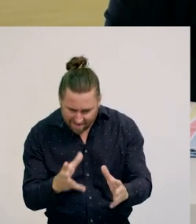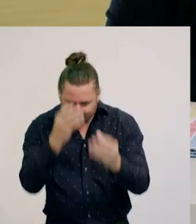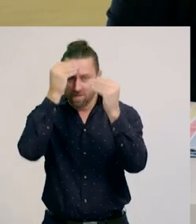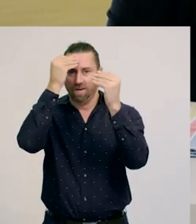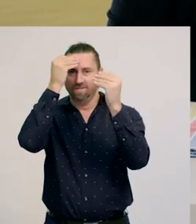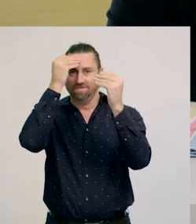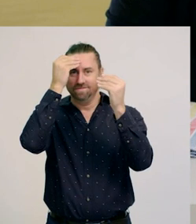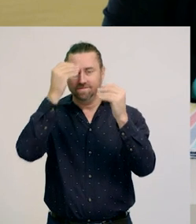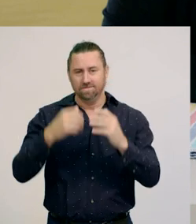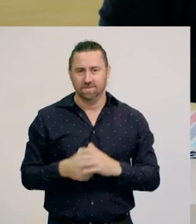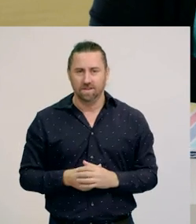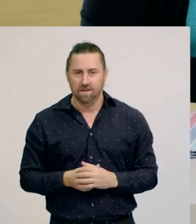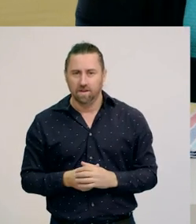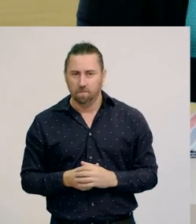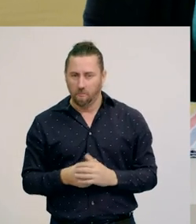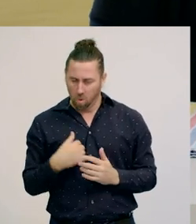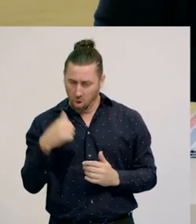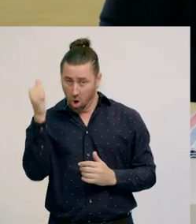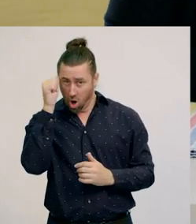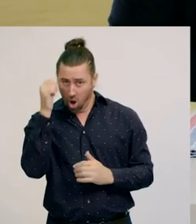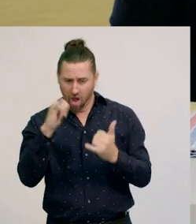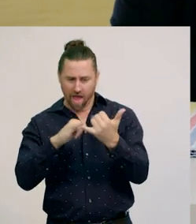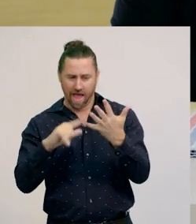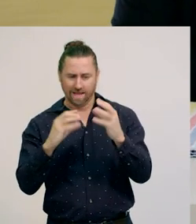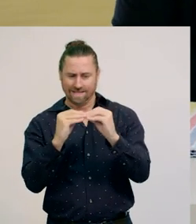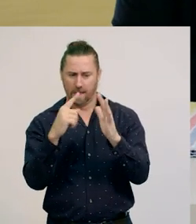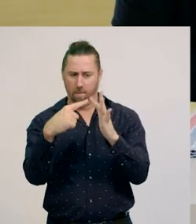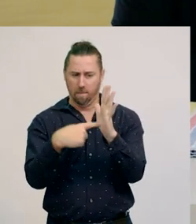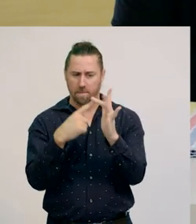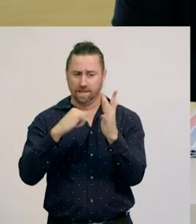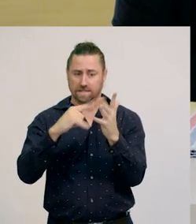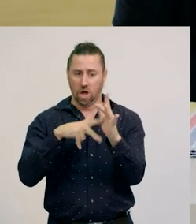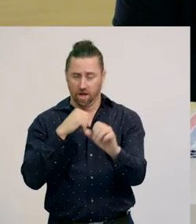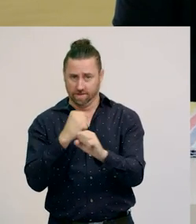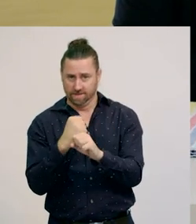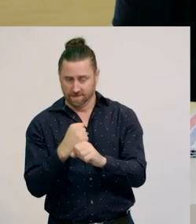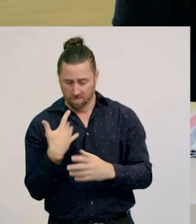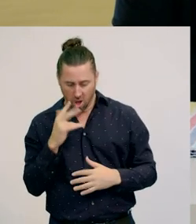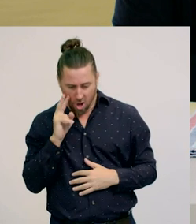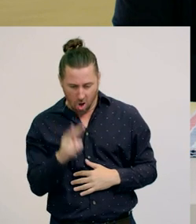We have learned that subitising is when you know ‘how many’ without needing to count.